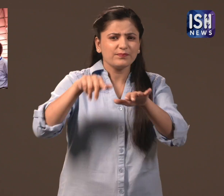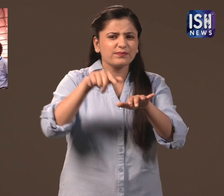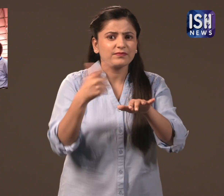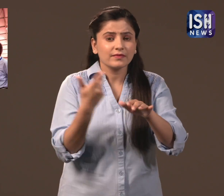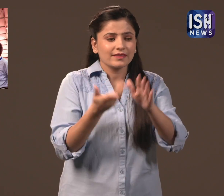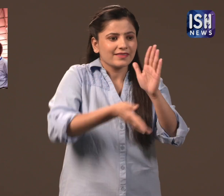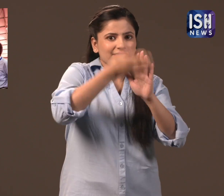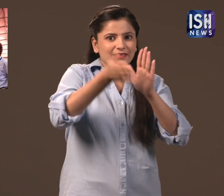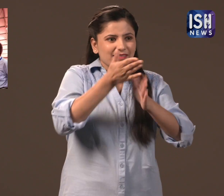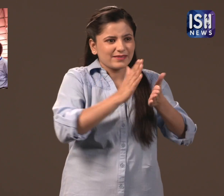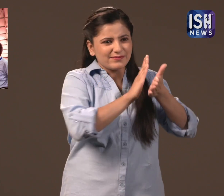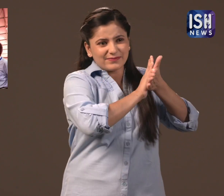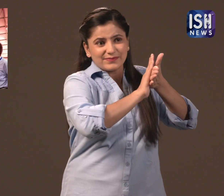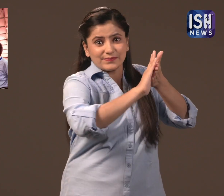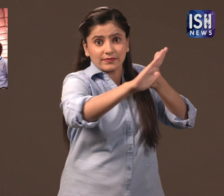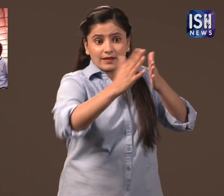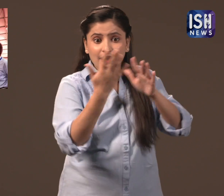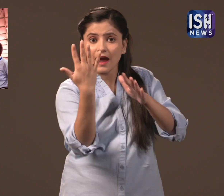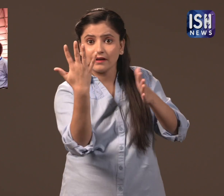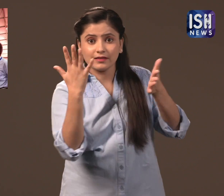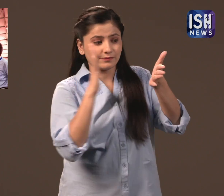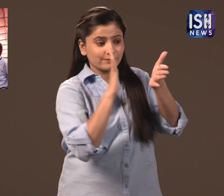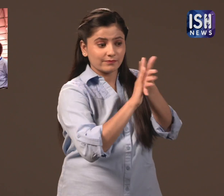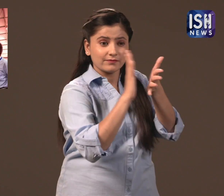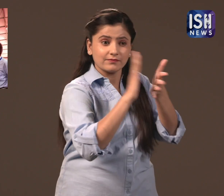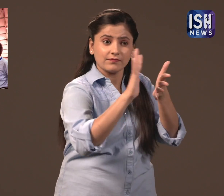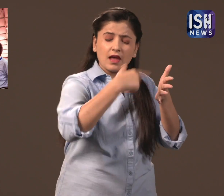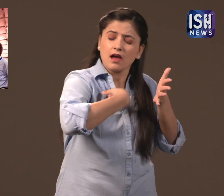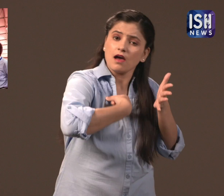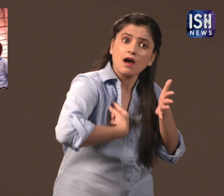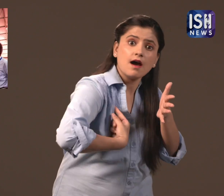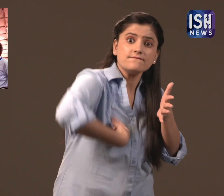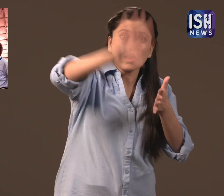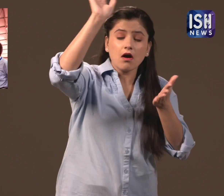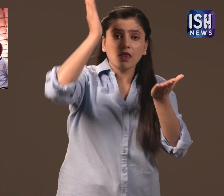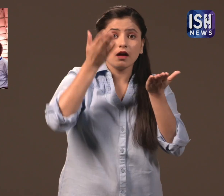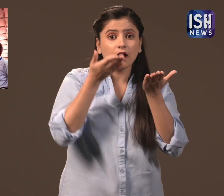In this event many people painted the walls by using their hands.